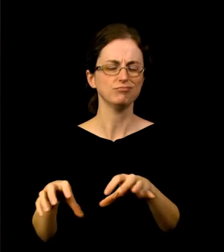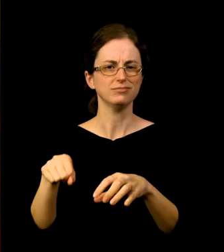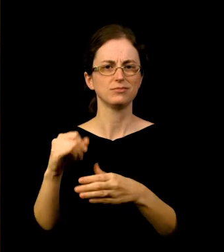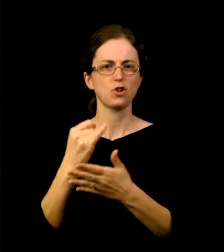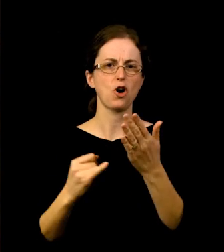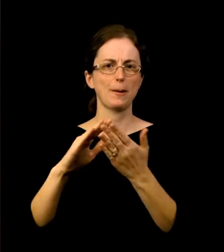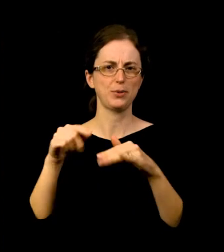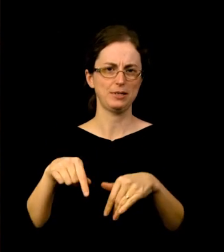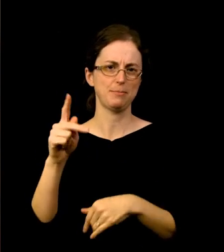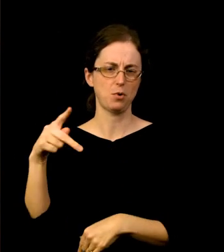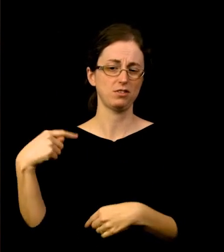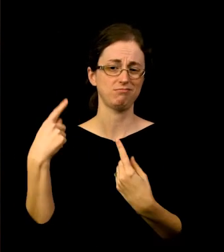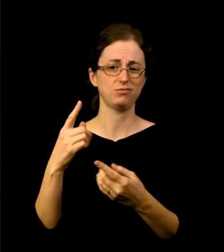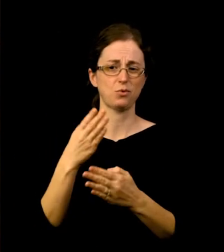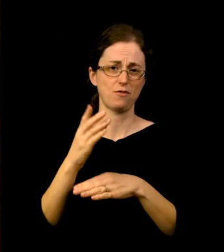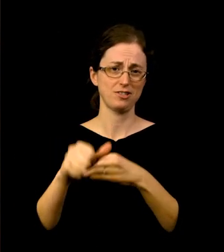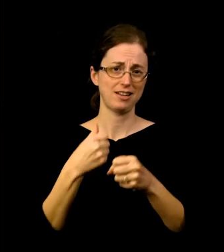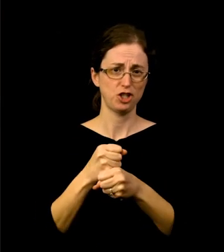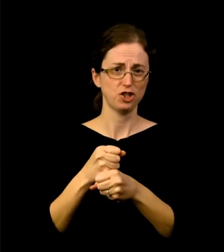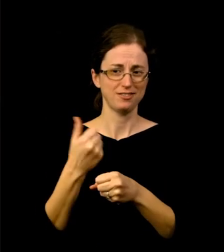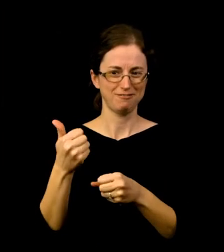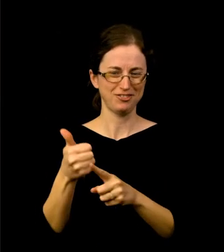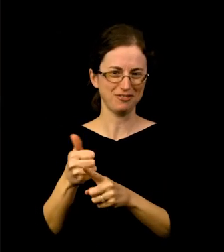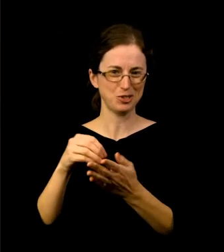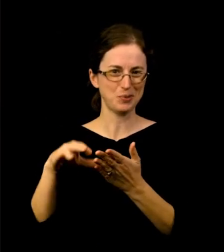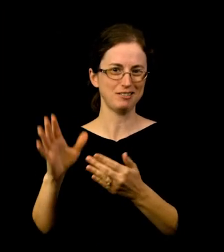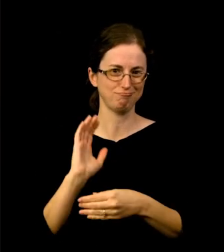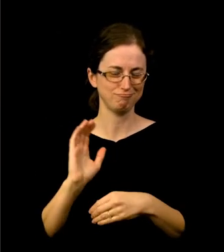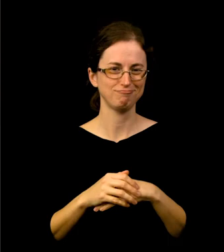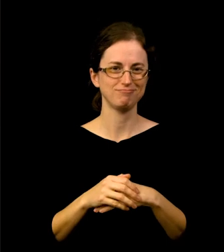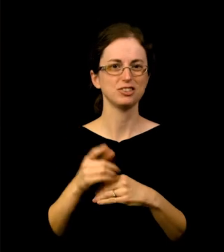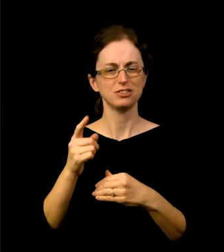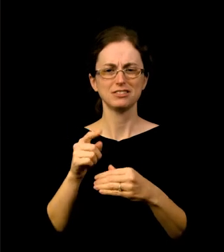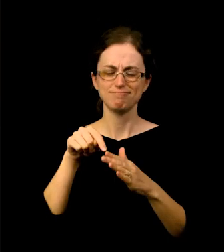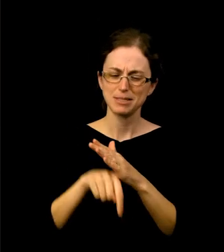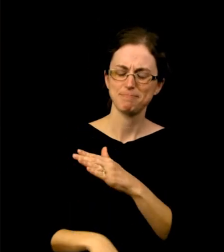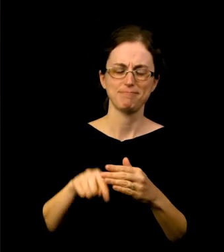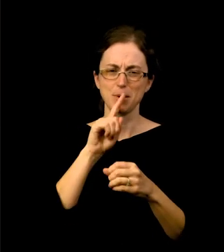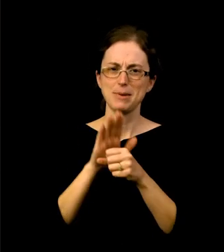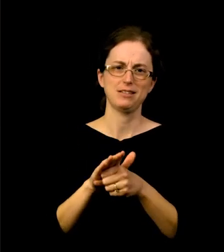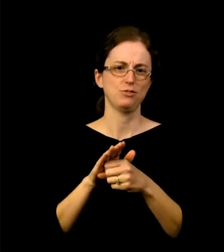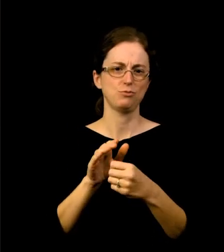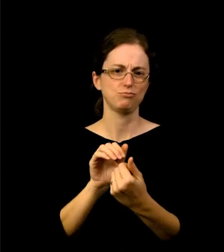She is deeply committed to addressing land and water rights issues in her tribal community, as well as wider societal issues